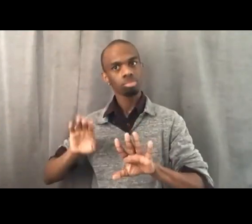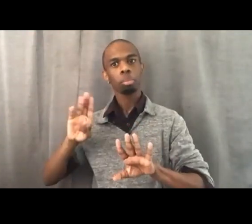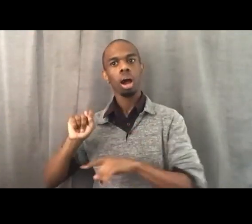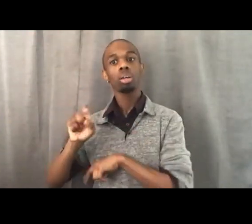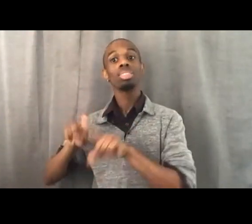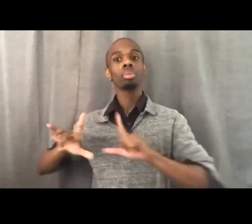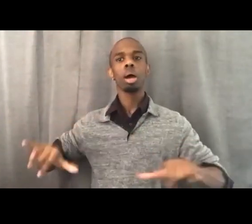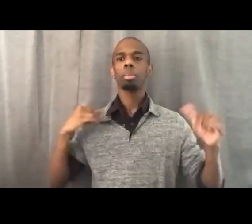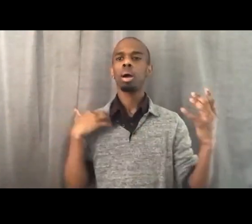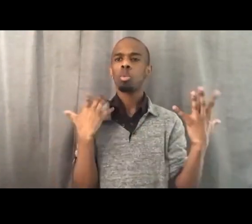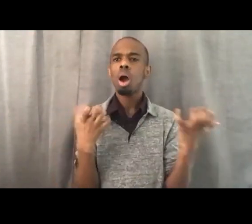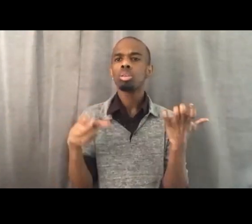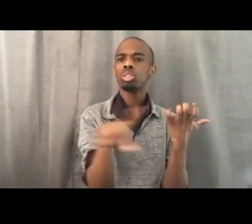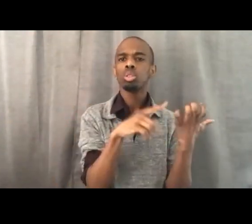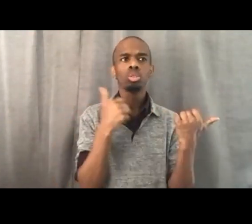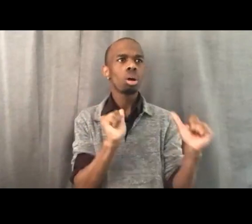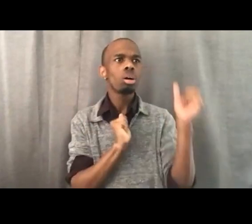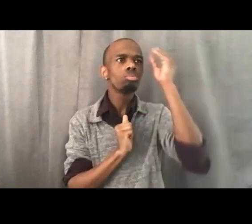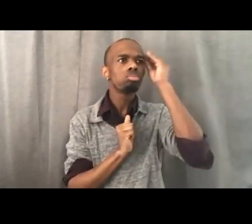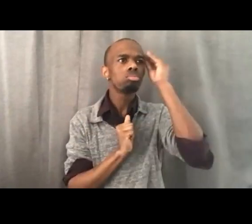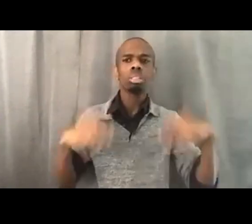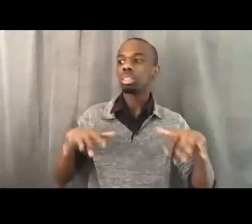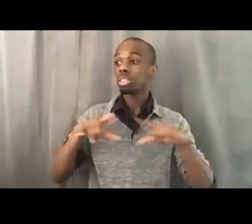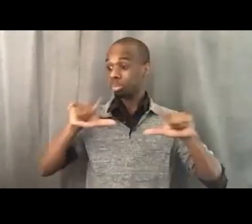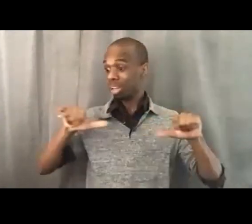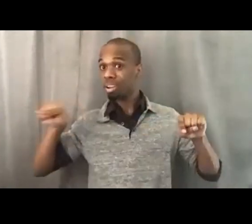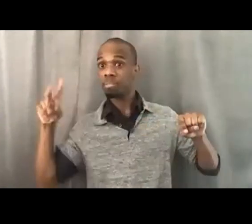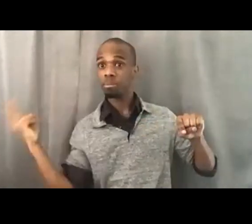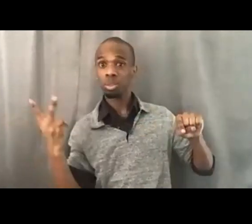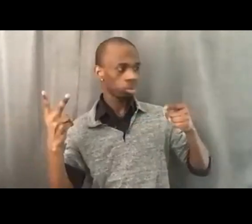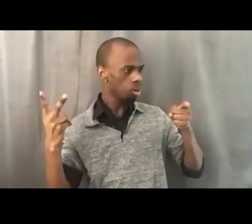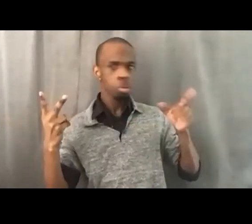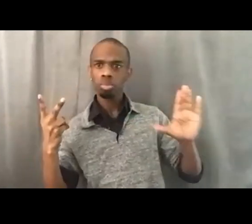and how those are also victories. How committing ourselves